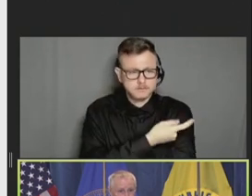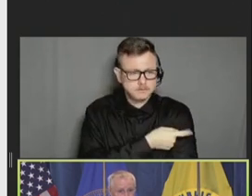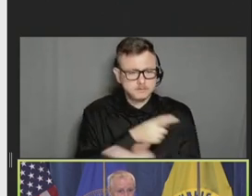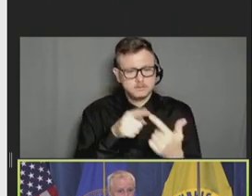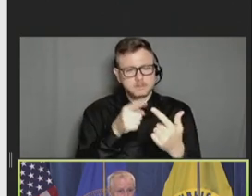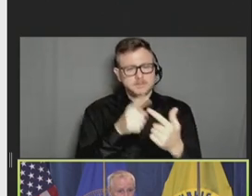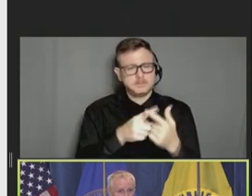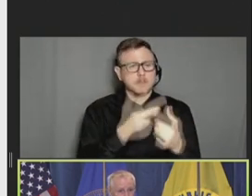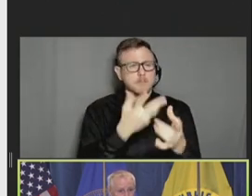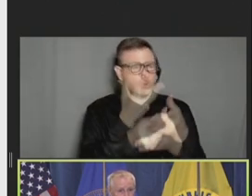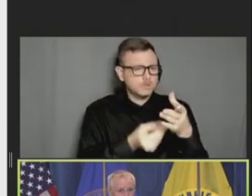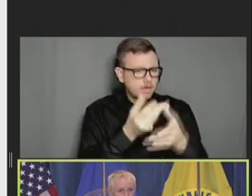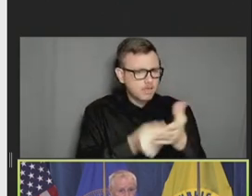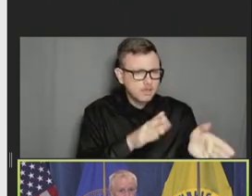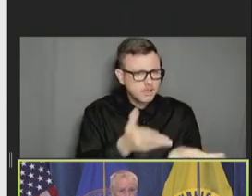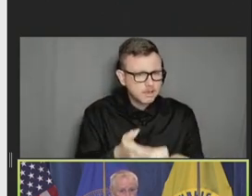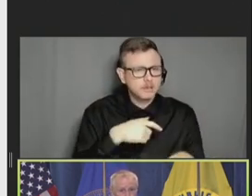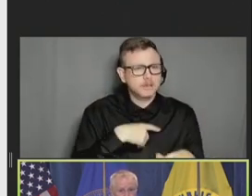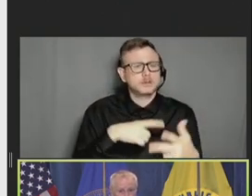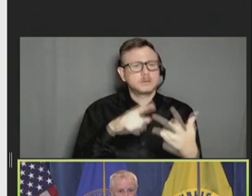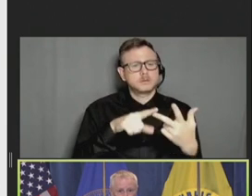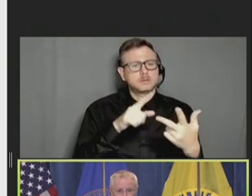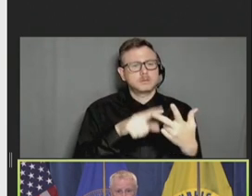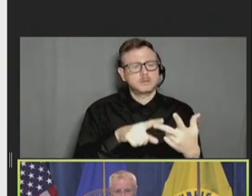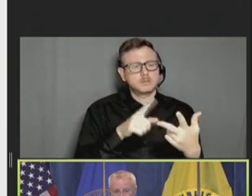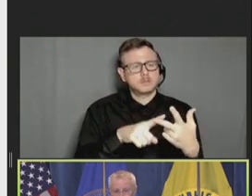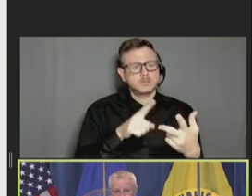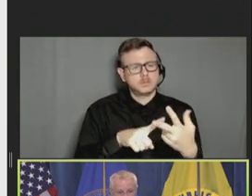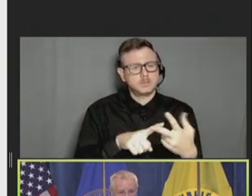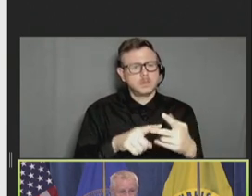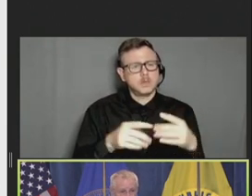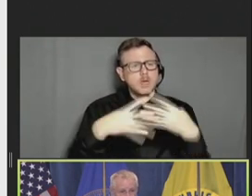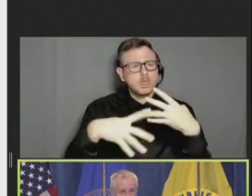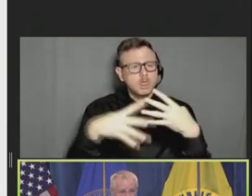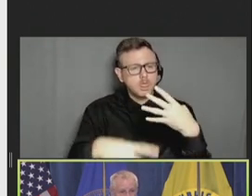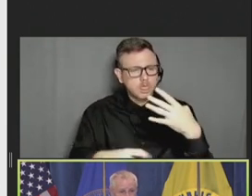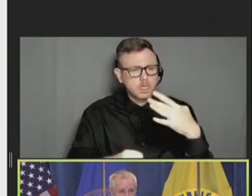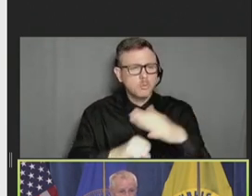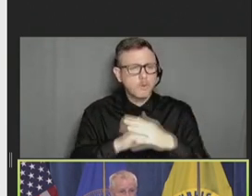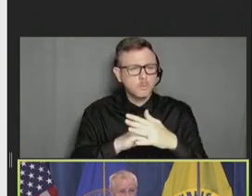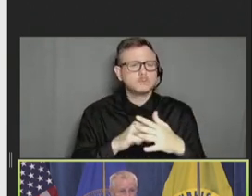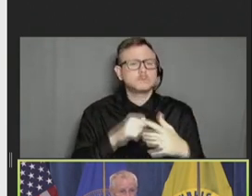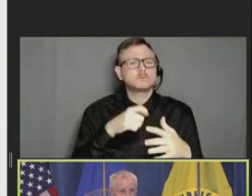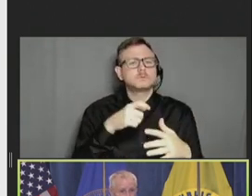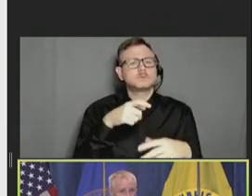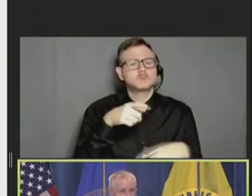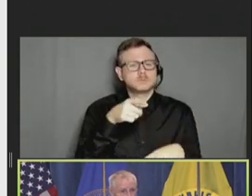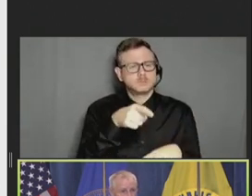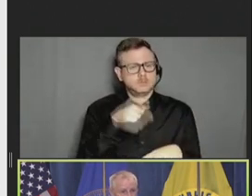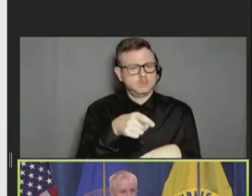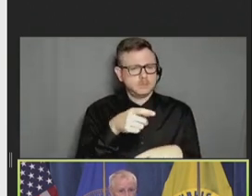We talked about thrombosis with thrombocytopenia following the Janssen vaccine. Had a lot of